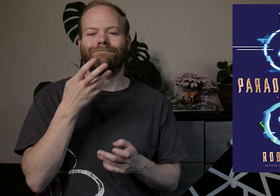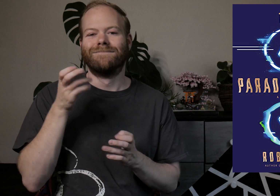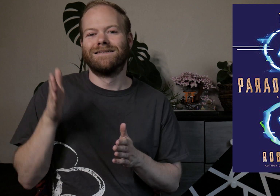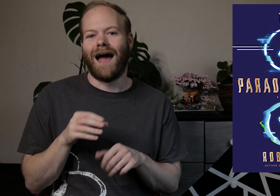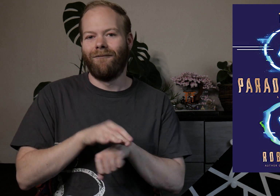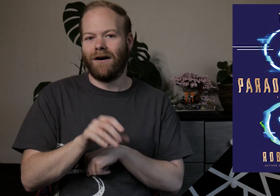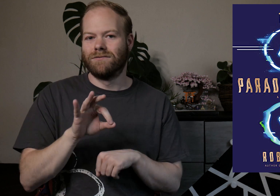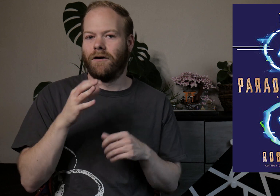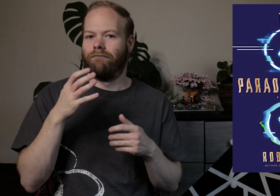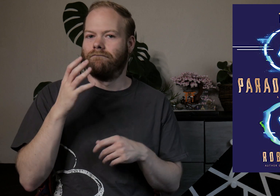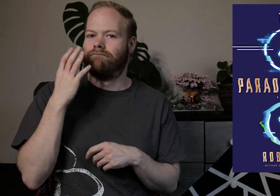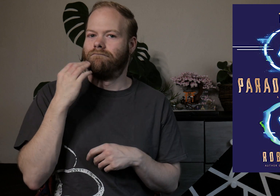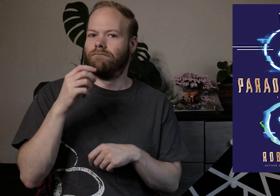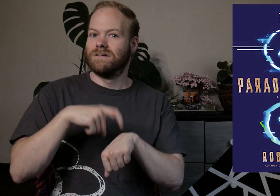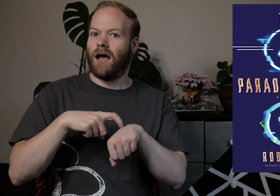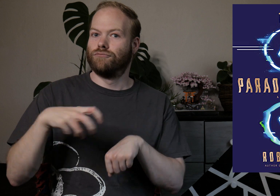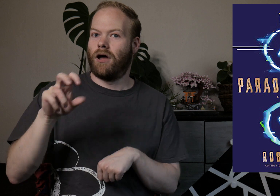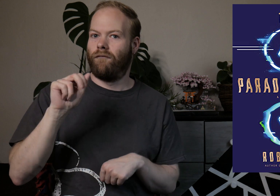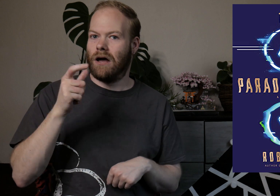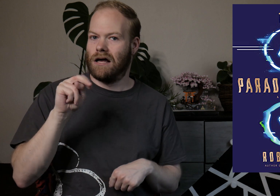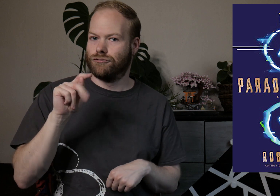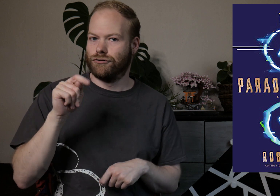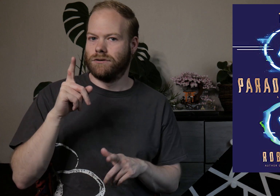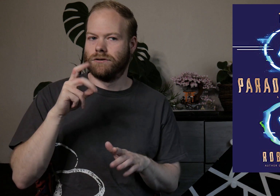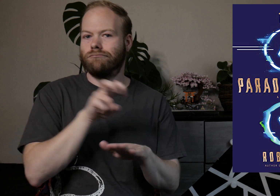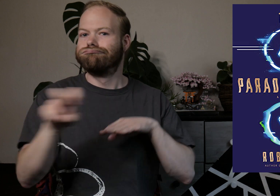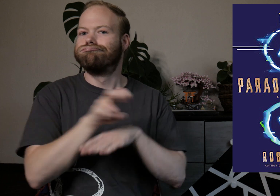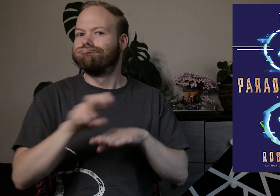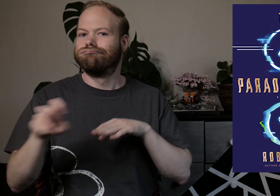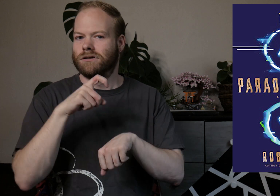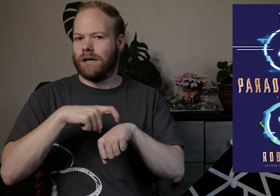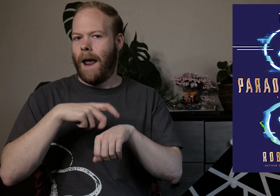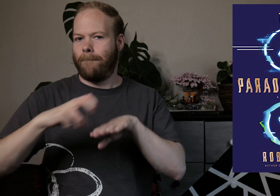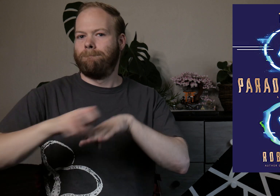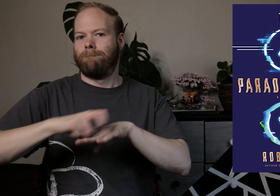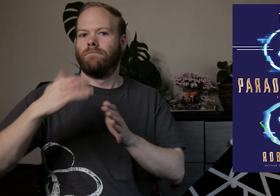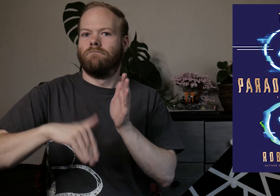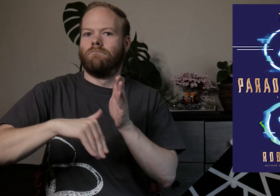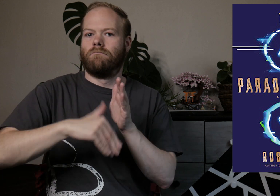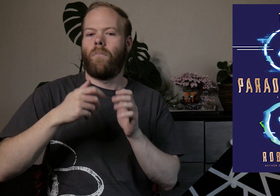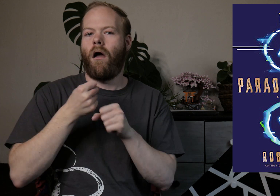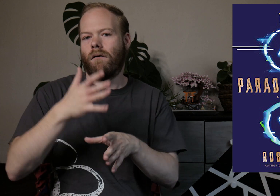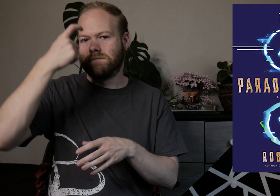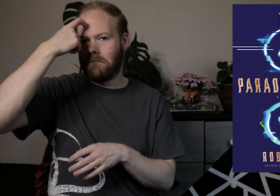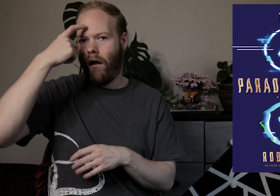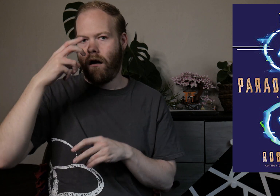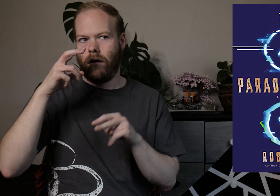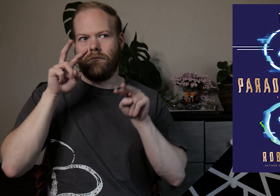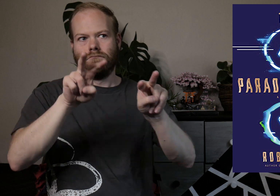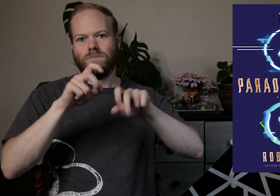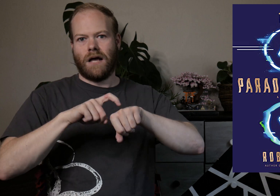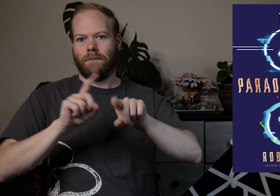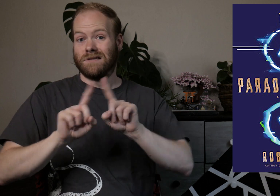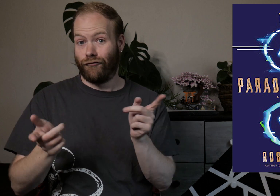This is a side effect of being a time travel agent, riding the flow repeatedly and causing her mind to perceive time differently.